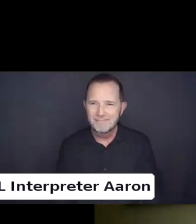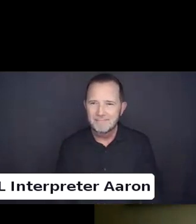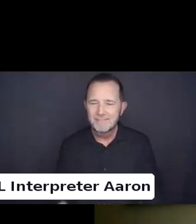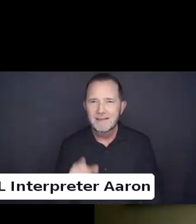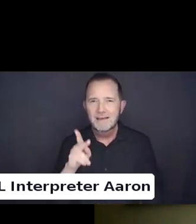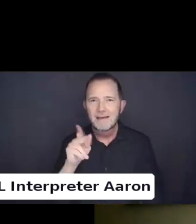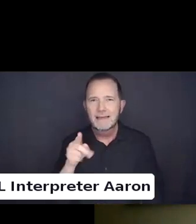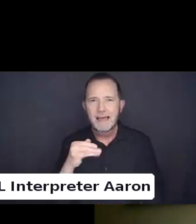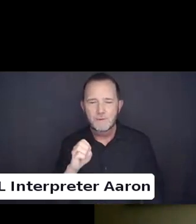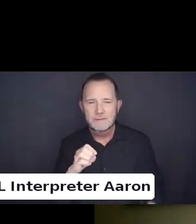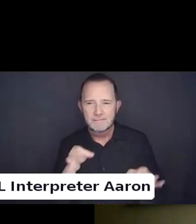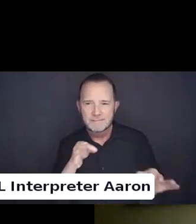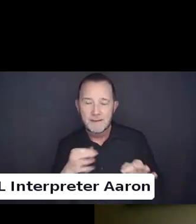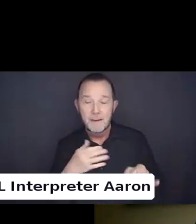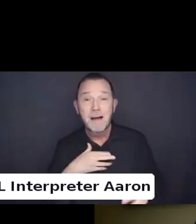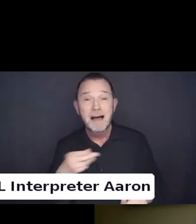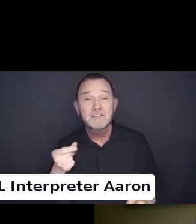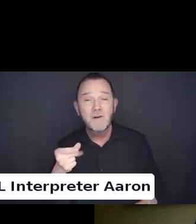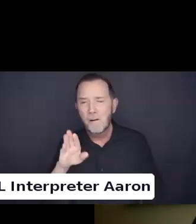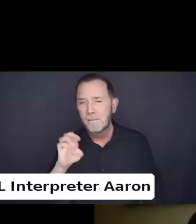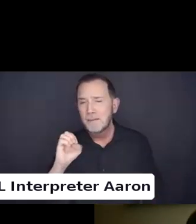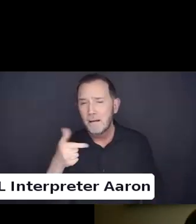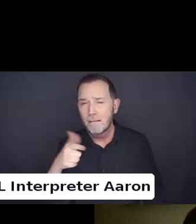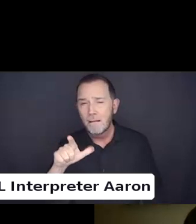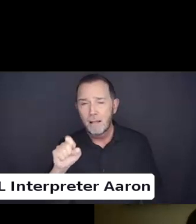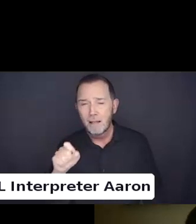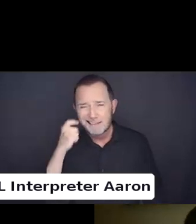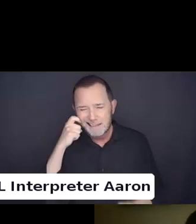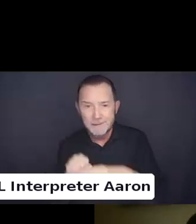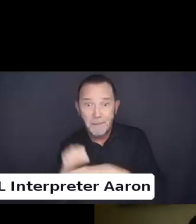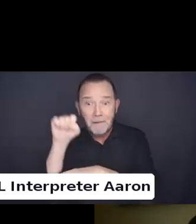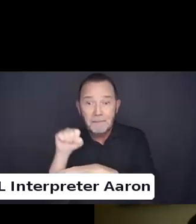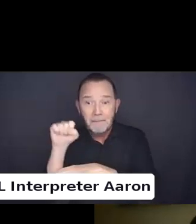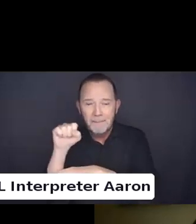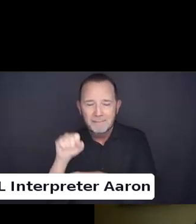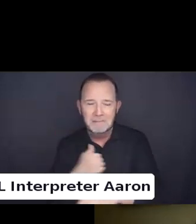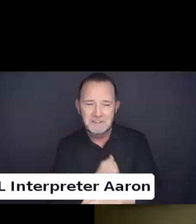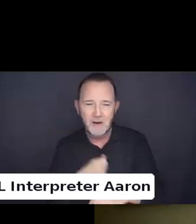Before my beagle popped up into the screen. Sorry about that. I love beagles.